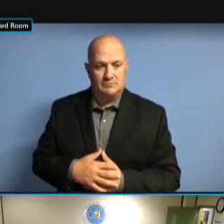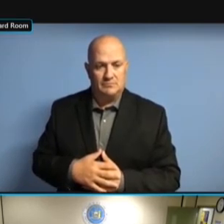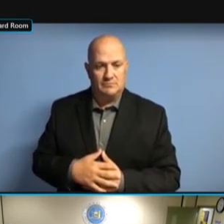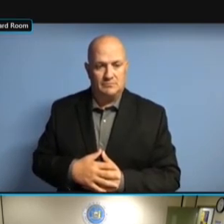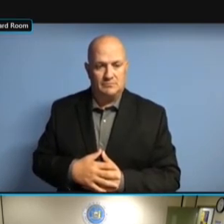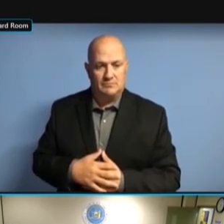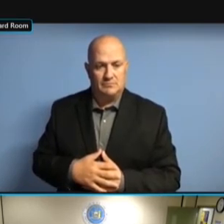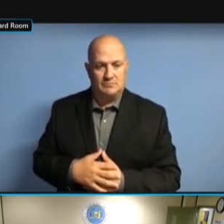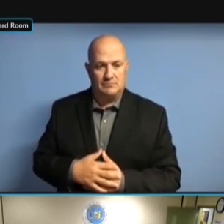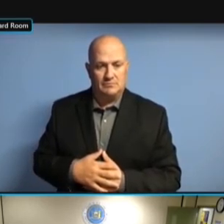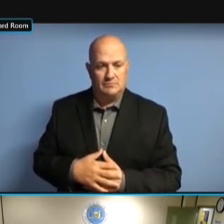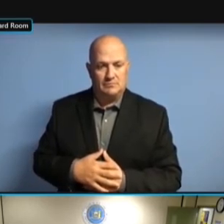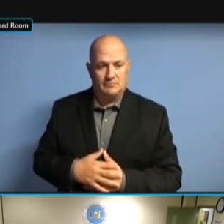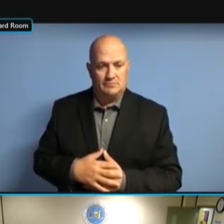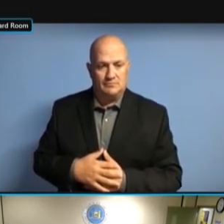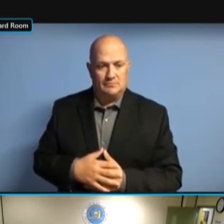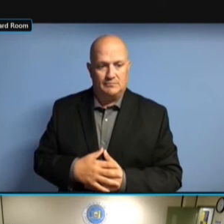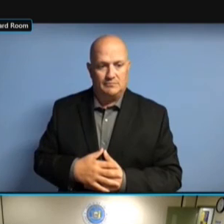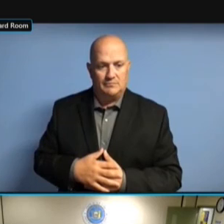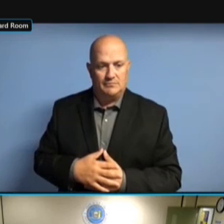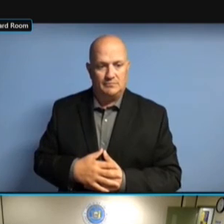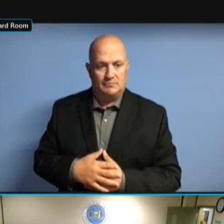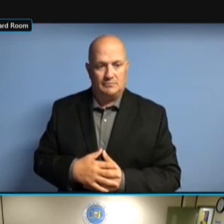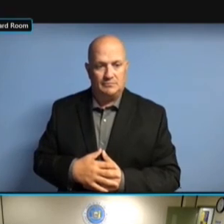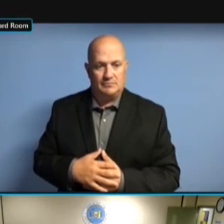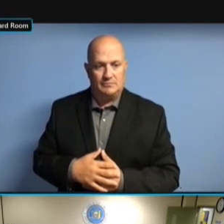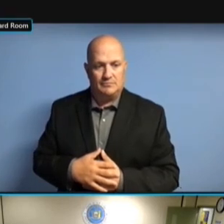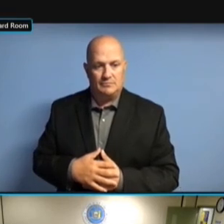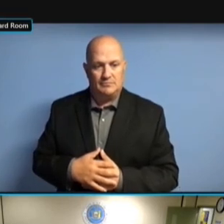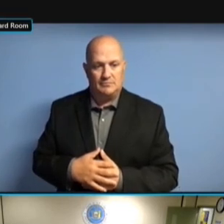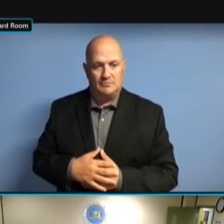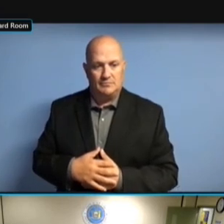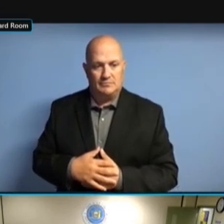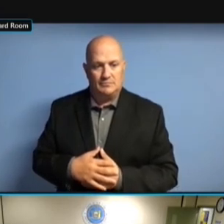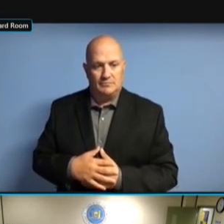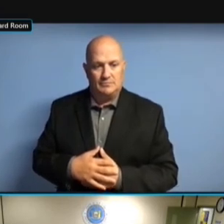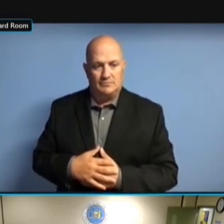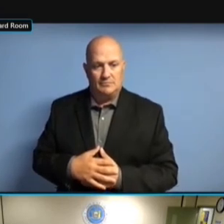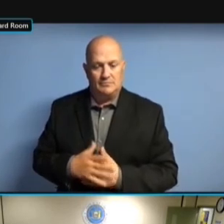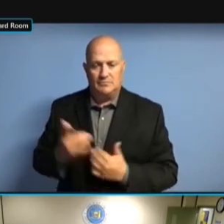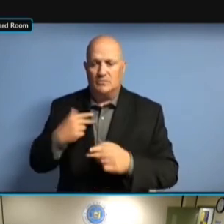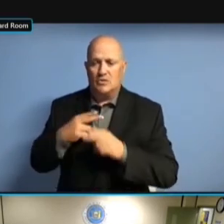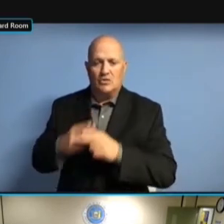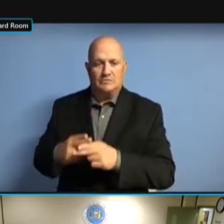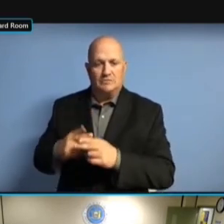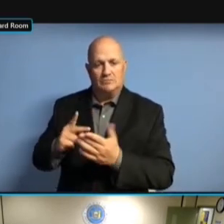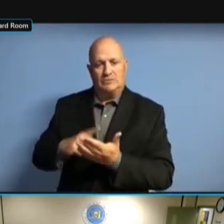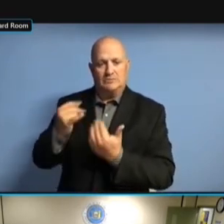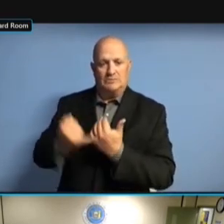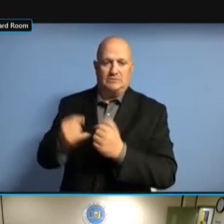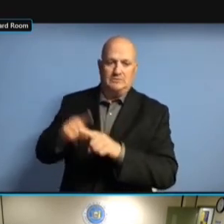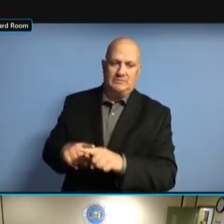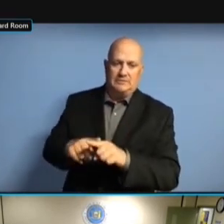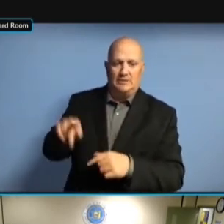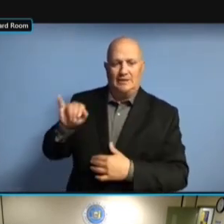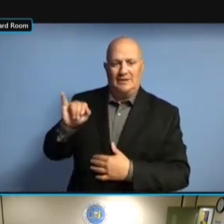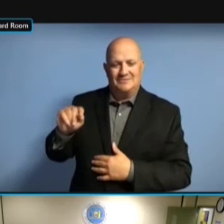THANK YOU. >> THEN WE'LL THANK YOU. >> THEN WE'LL MOVE THANK YOU. >> THEN WE'LL MOVE ON THANK YOU. >> THEN WE'LL MOVE ON TO THANK YOU. >> THEN WE'LL MOVE ON TO MICHAEL THEN WE'LL MOVE ON TO MICHAEL THEN WE'LL MOVE ON TO MICHAEL JOHNSON, THEN WE'LL MOVE ON TO MICHAEL JOHNSON, ENFORCEMENT. JOHNSON, ENFORCEMENT. JOHNSON, ENFORCEMENT. AND JOHNSON, ENFORCEMENT. AND I JOHNSON, ENFORCEMENT. AND I KNOW JOHNSON, ENFORCEMENT. AND I KNOW YOU JOHNSON, ENFORCEMENT. AND I KNOW YOU GAVE JOHNSON, ENFORCEMENT. AND I KNOW YOU GAVE US JOHNSON, ENFORCEMENT. AND I KNOW YOU GAVE US A JOHNSON, ENFORCEMENT. AND I KNOW YOU GAVE US A REPORT AND I KNOW YOU GAVE US A REPORT AND I KNOW YOU GAVE US A REPORT TODAY,